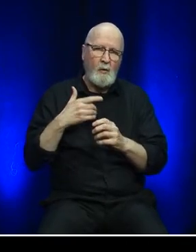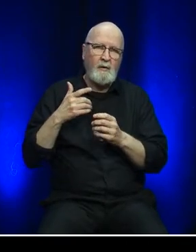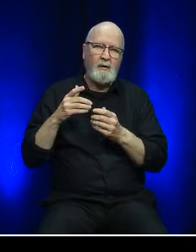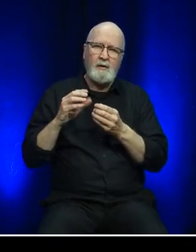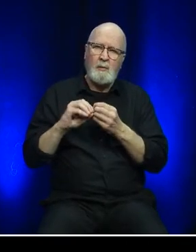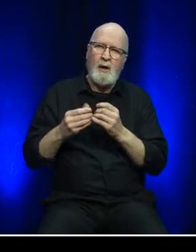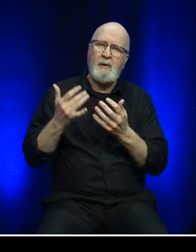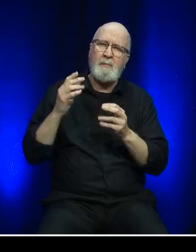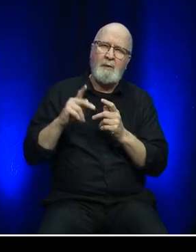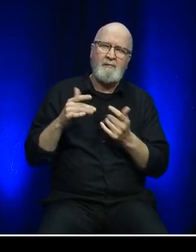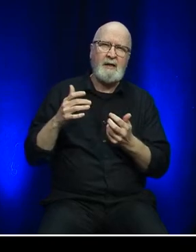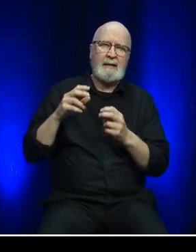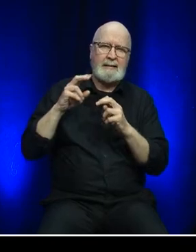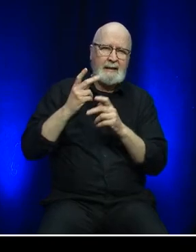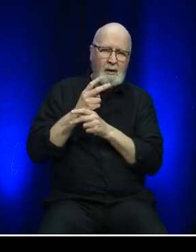activities in the years ahead.